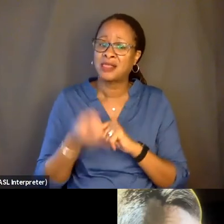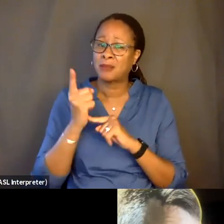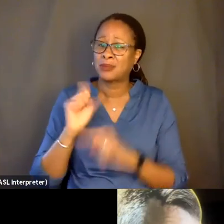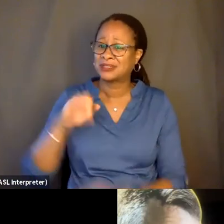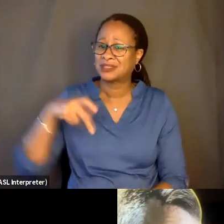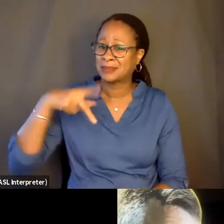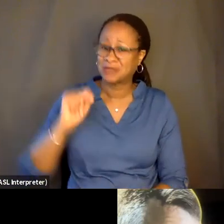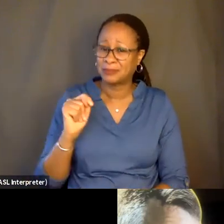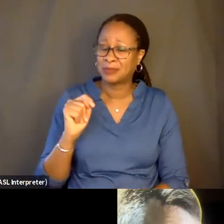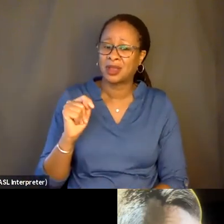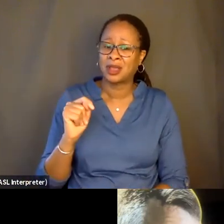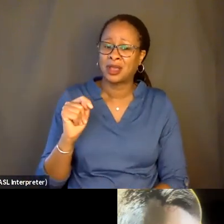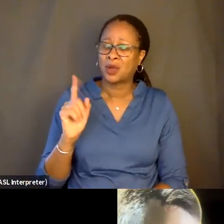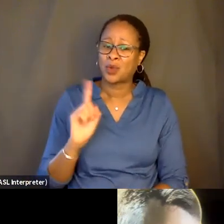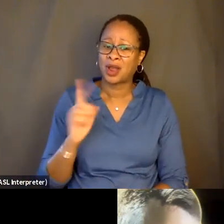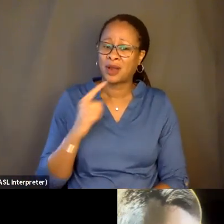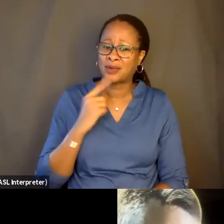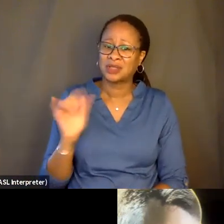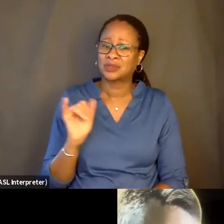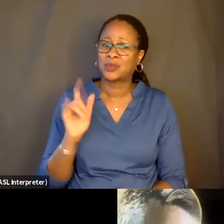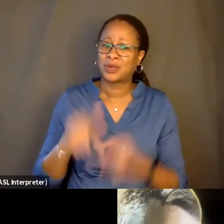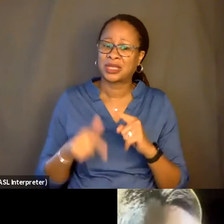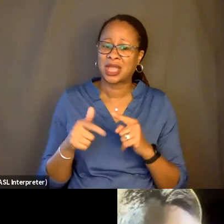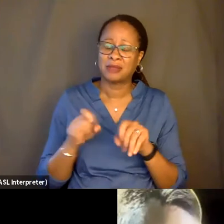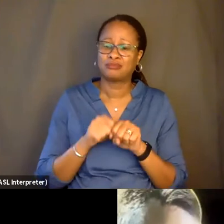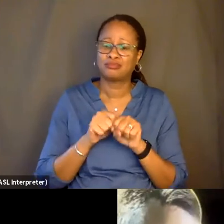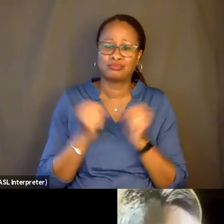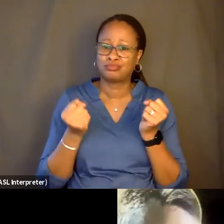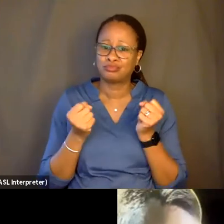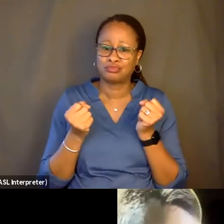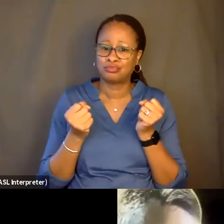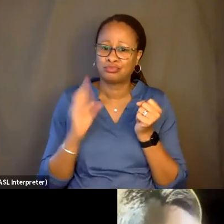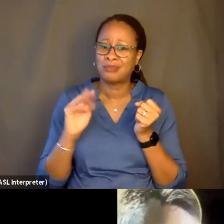where Nels was just like, we can't break this film again. And I was like, Nels, don't you remember?